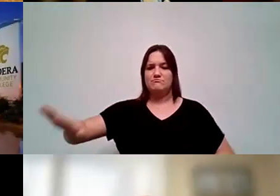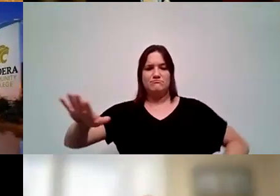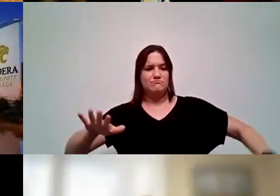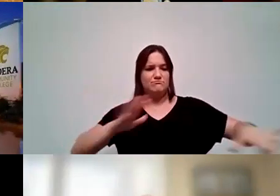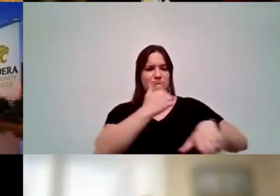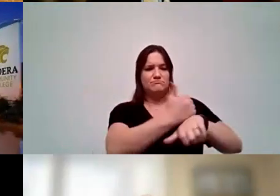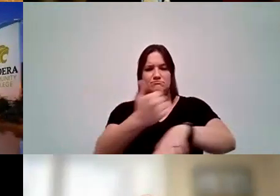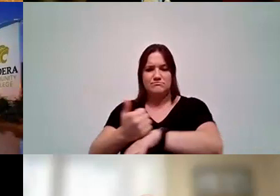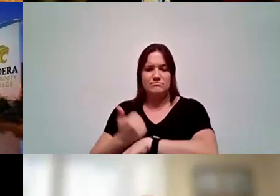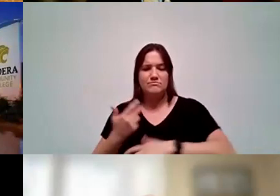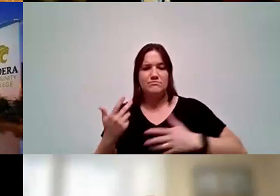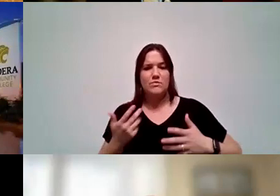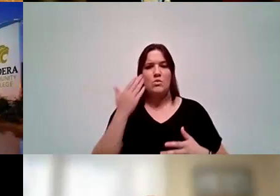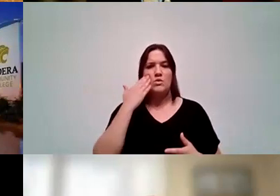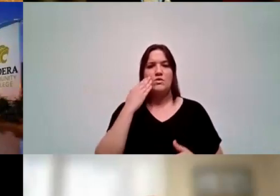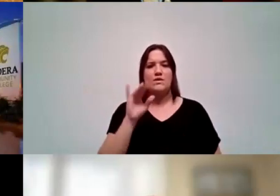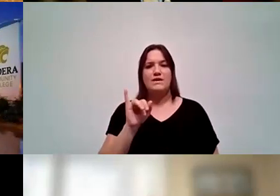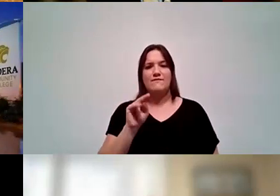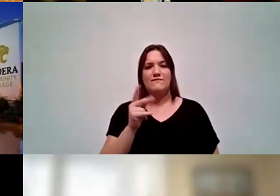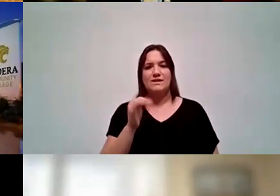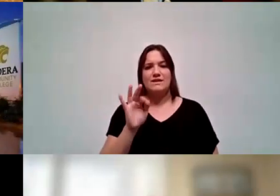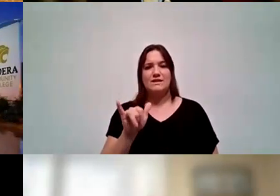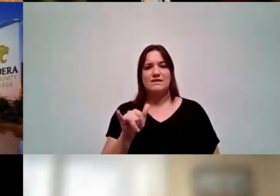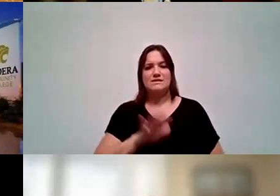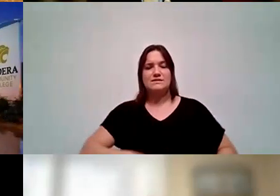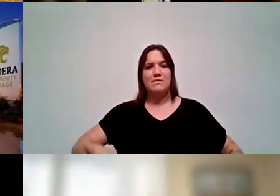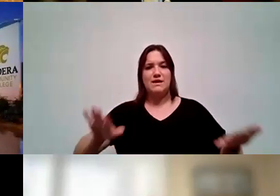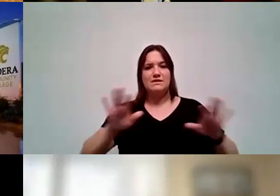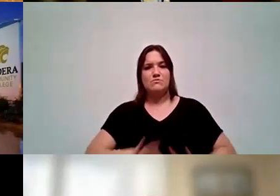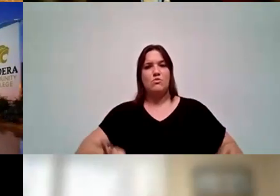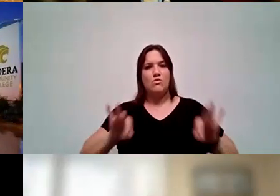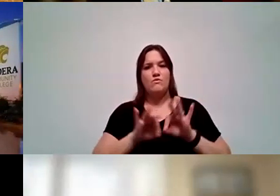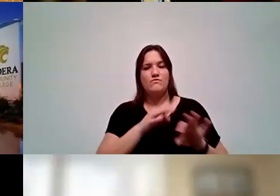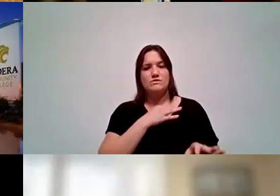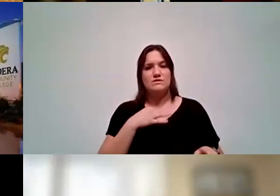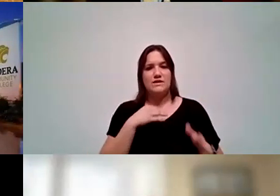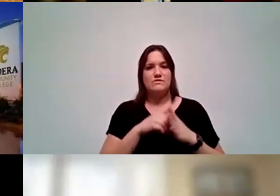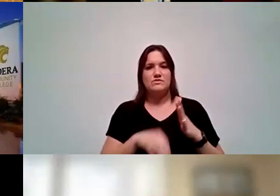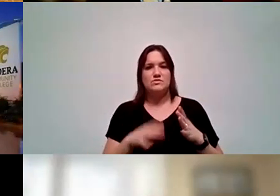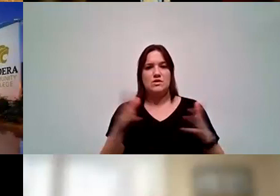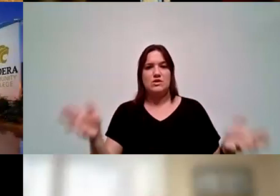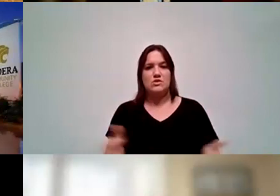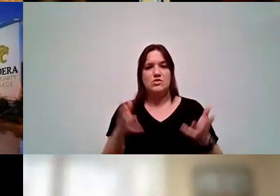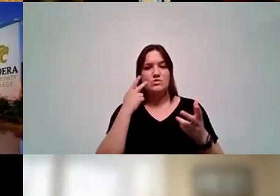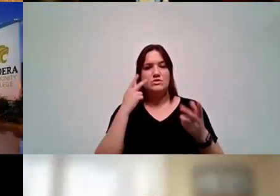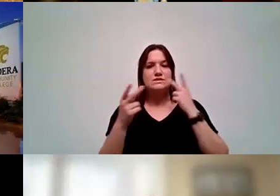We know that affinity space is important for our students and staff. So I would encourage all of you when you see those conversations occurring